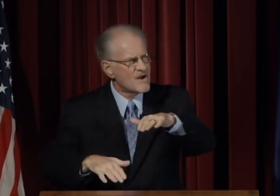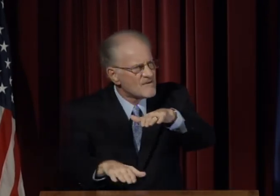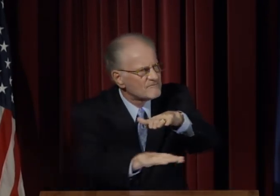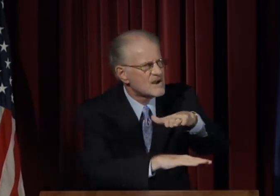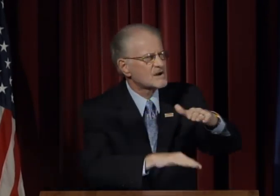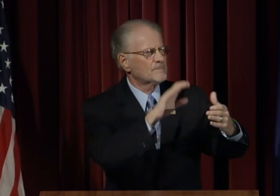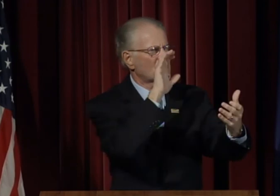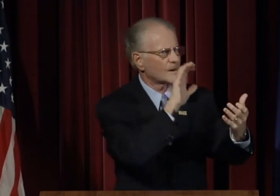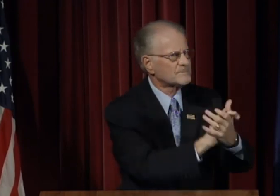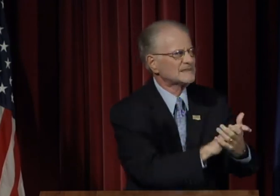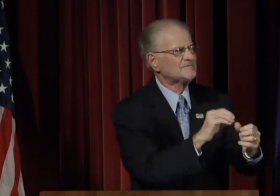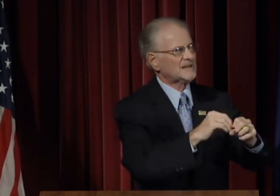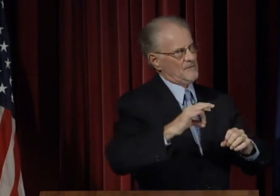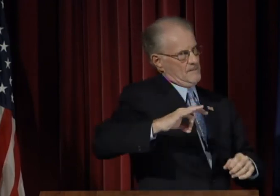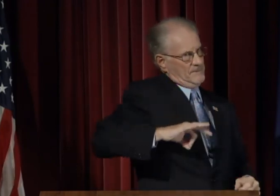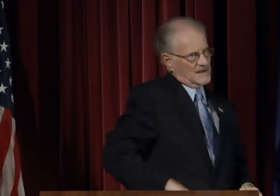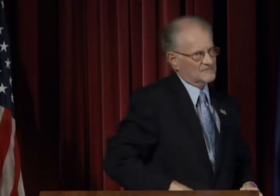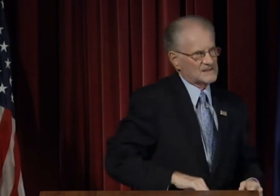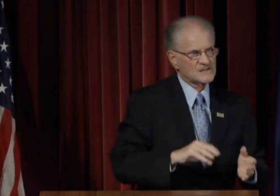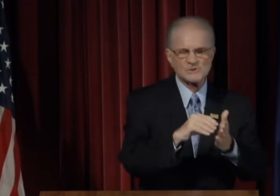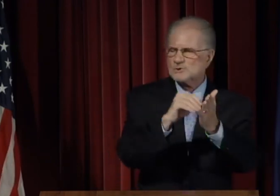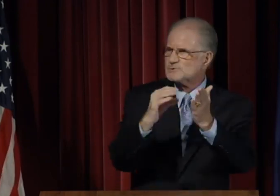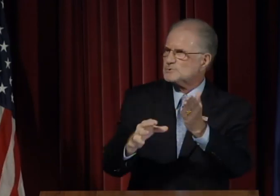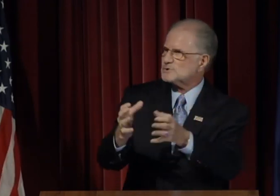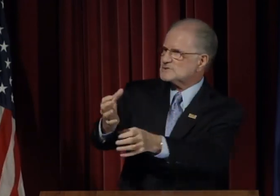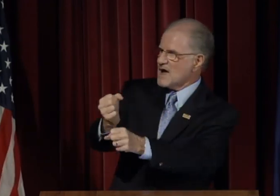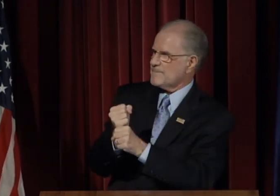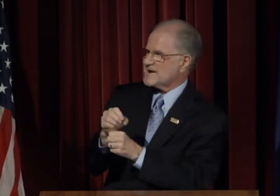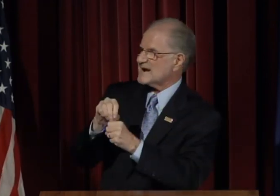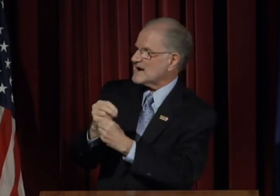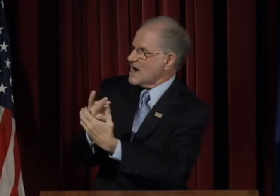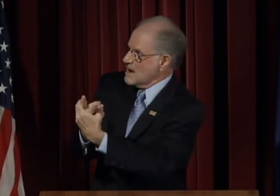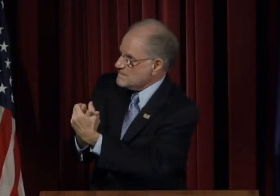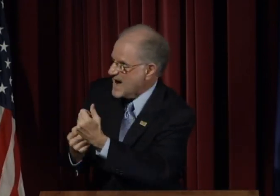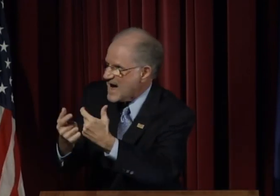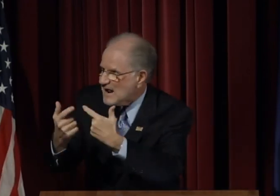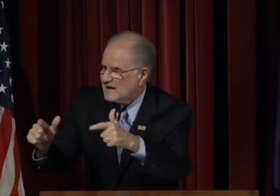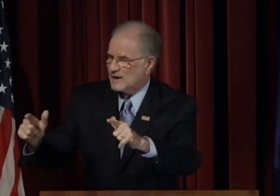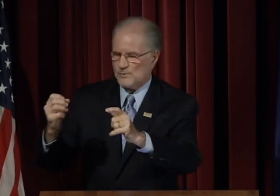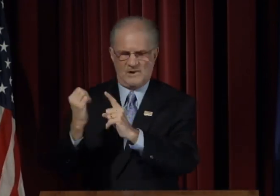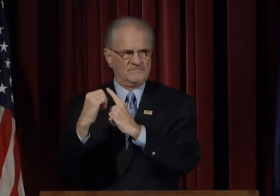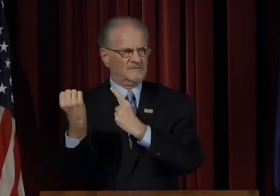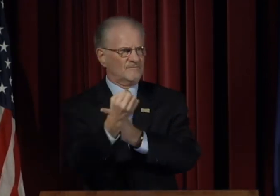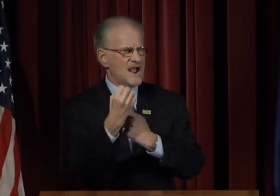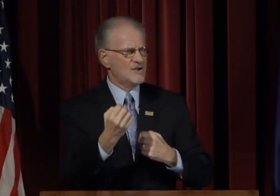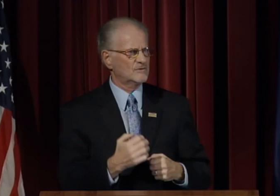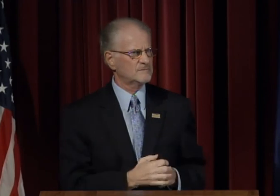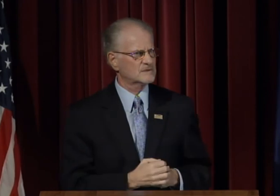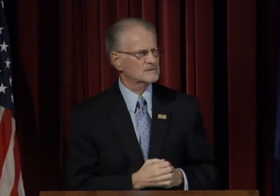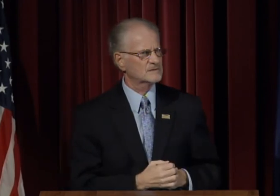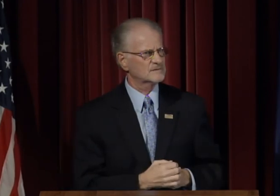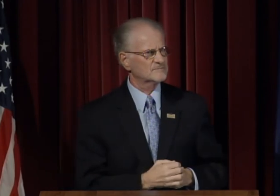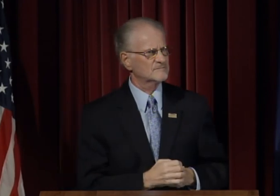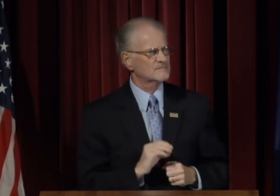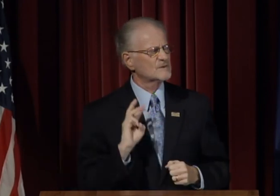We have a fundamental belief in the benefits student obtain in a bi-lingual environment.